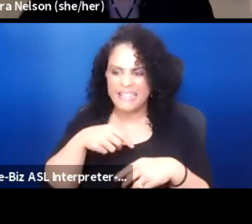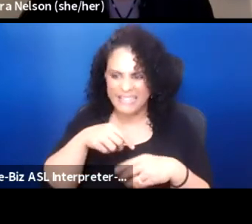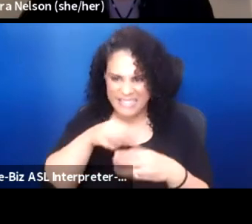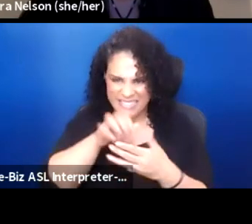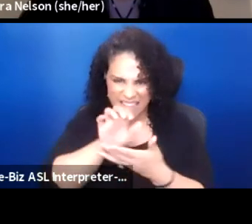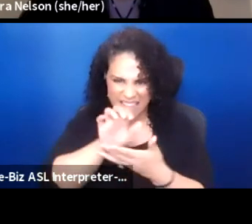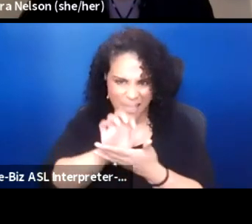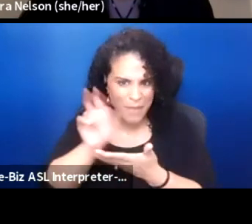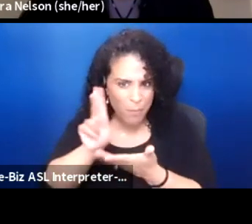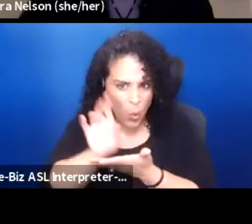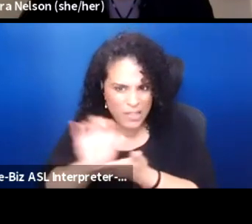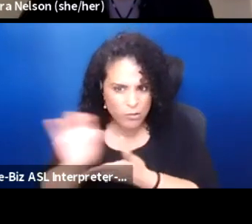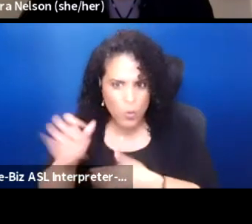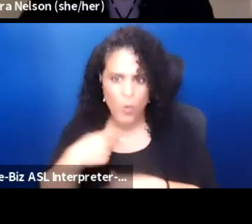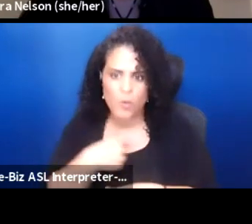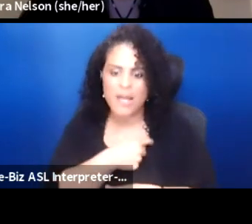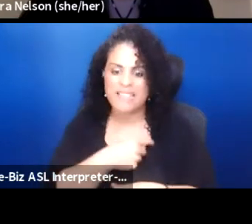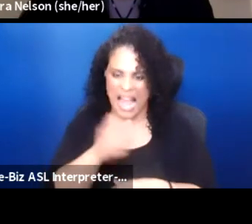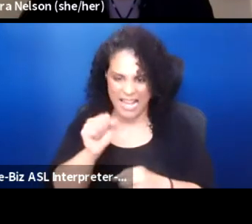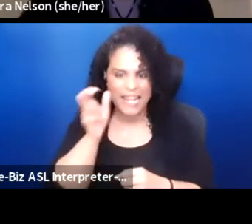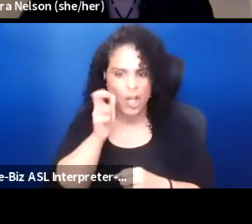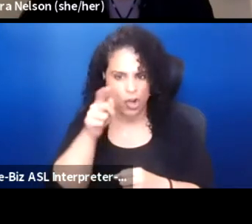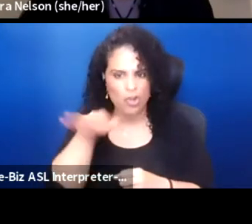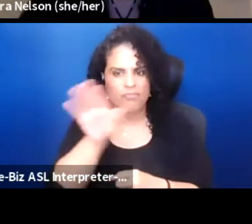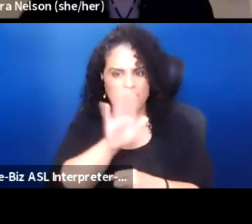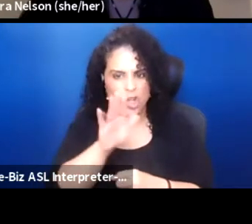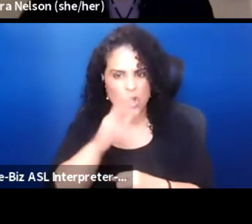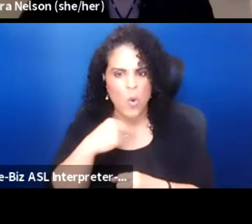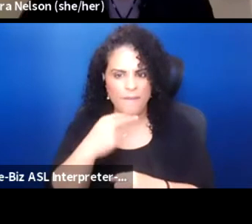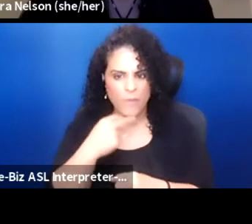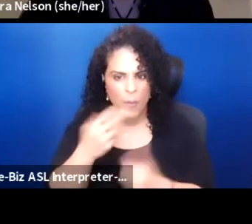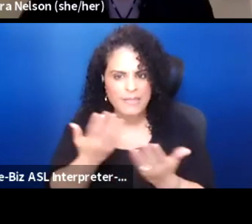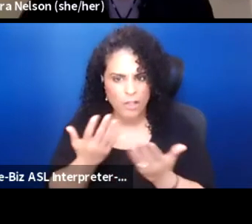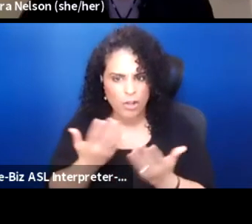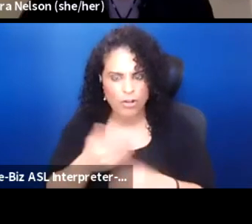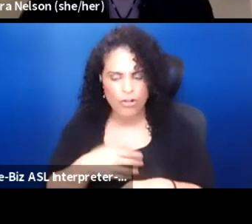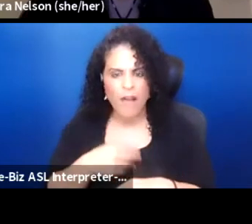I can hear it in everyone's voices here and I can hear the trauma